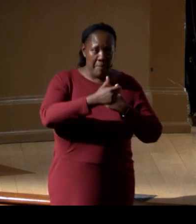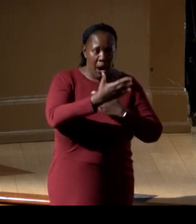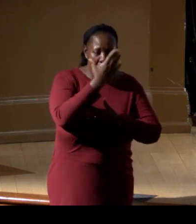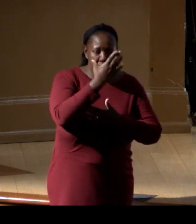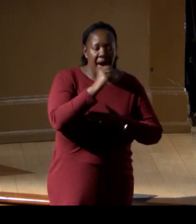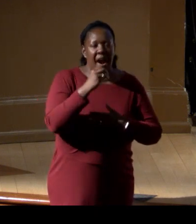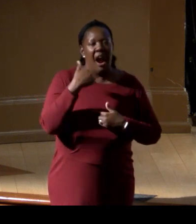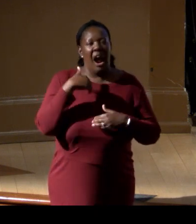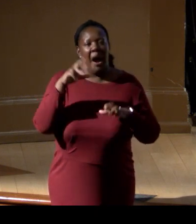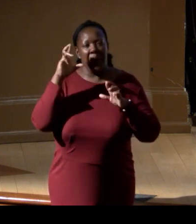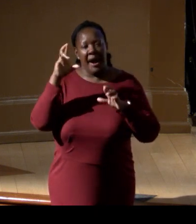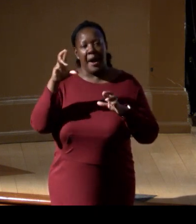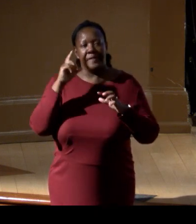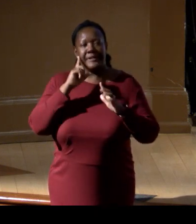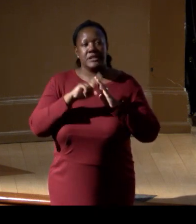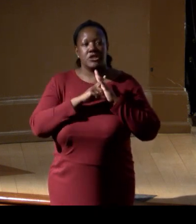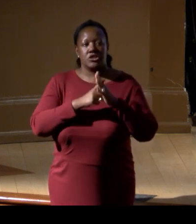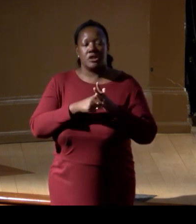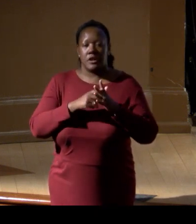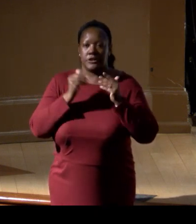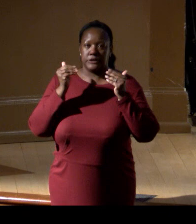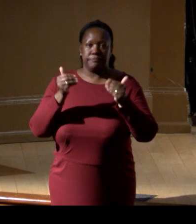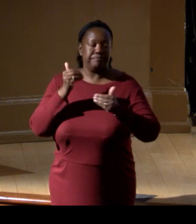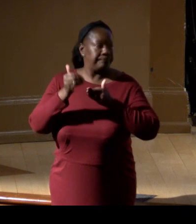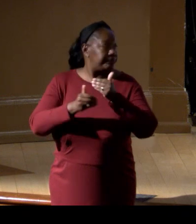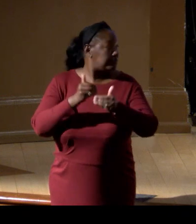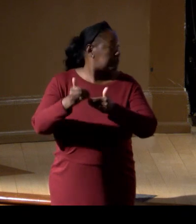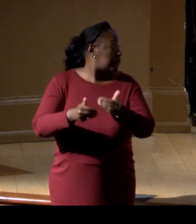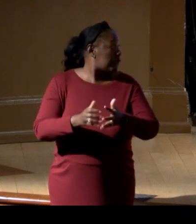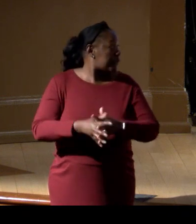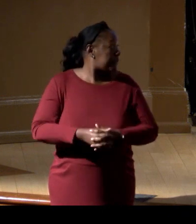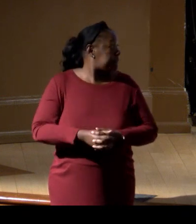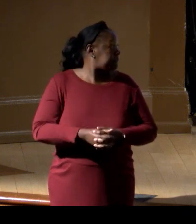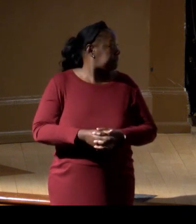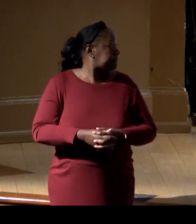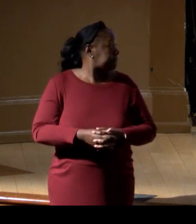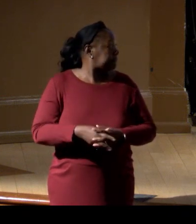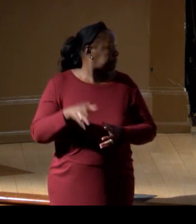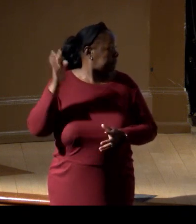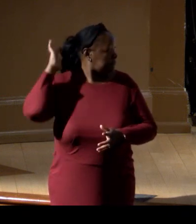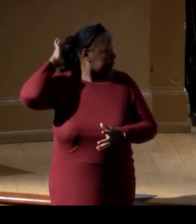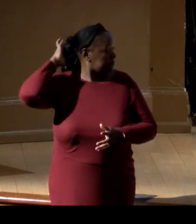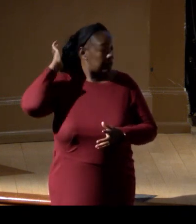to further engagement in that community. Yeah, and I'll take on the public